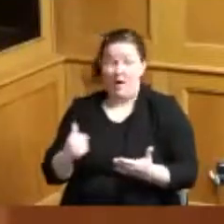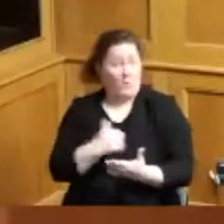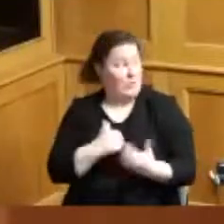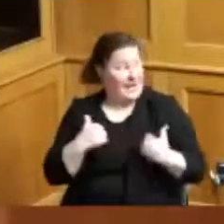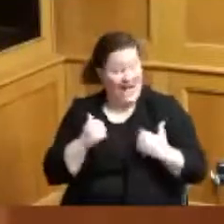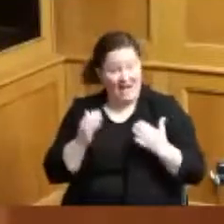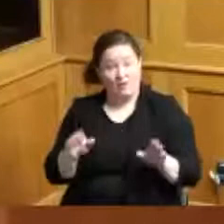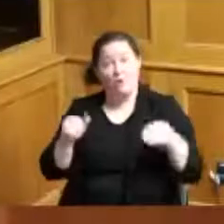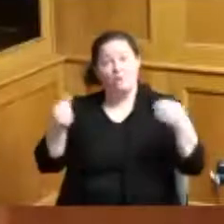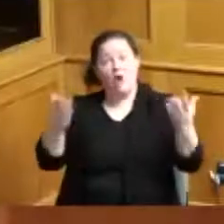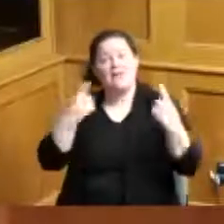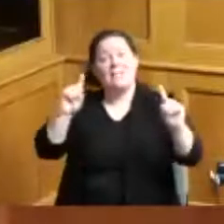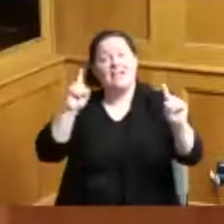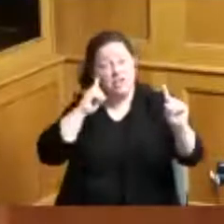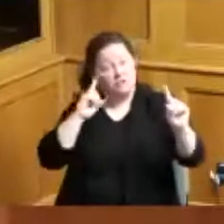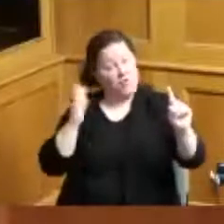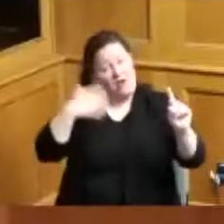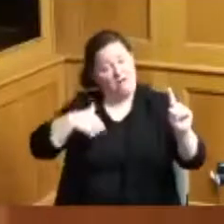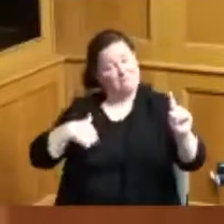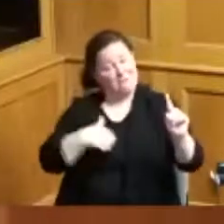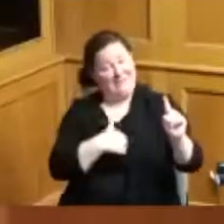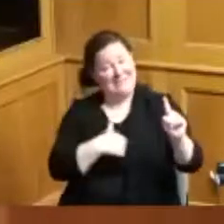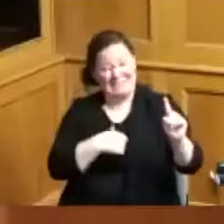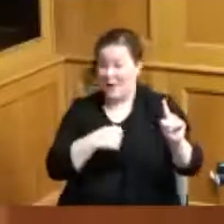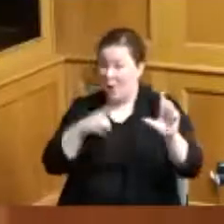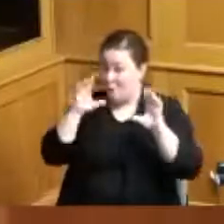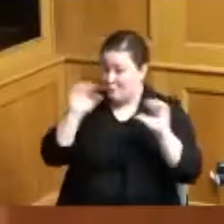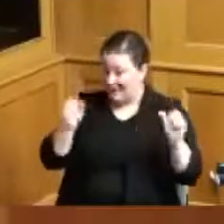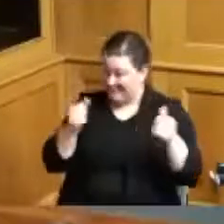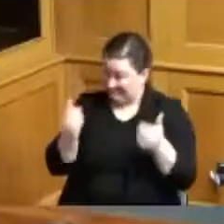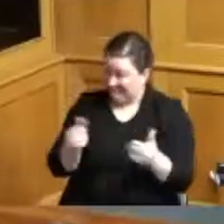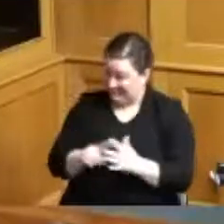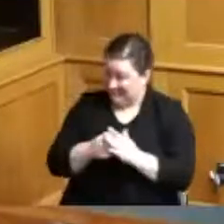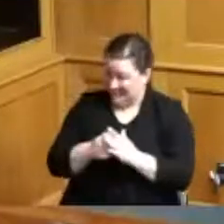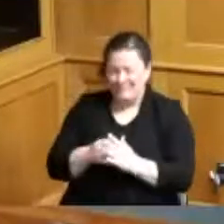President I'll leave it to you to start thank you so much I'll start with the proclamation whereas